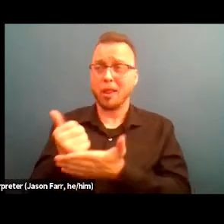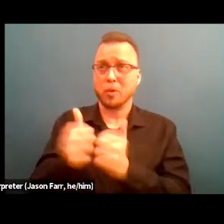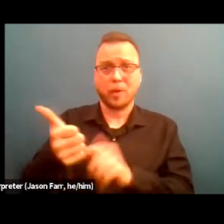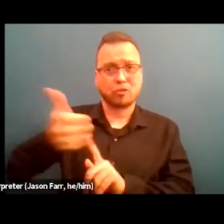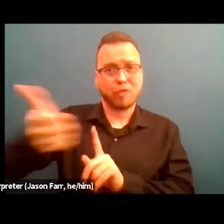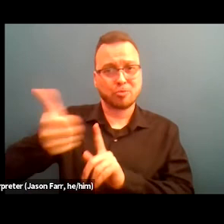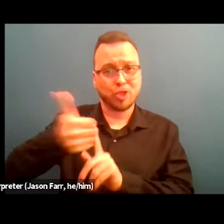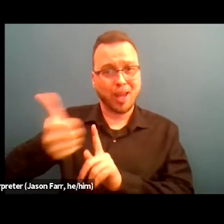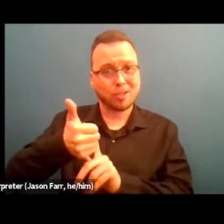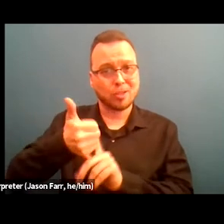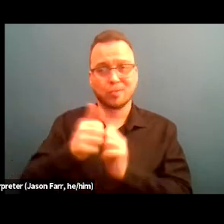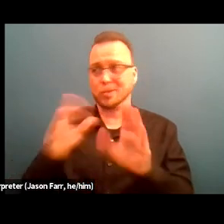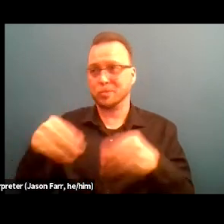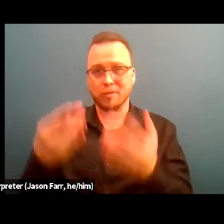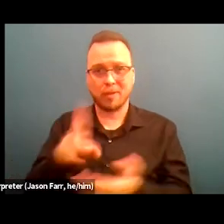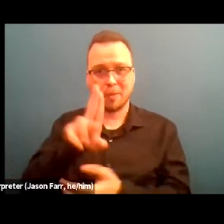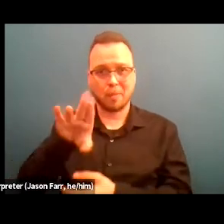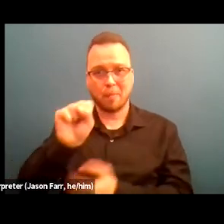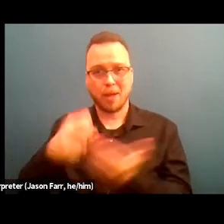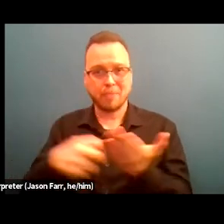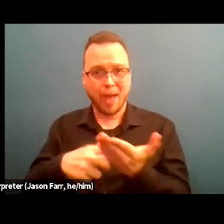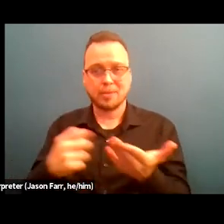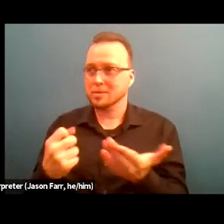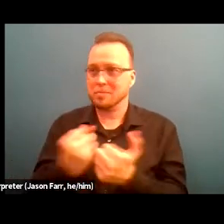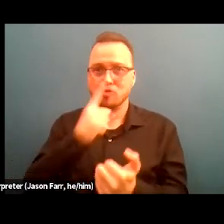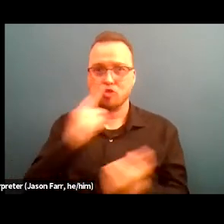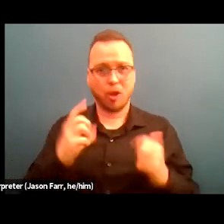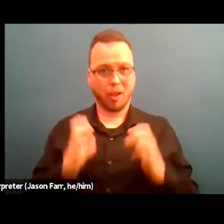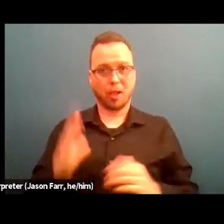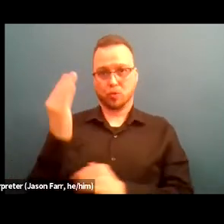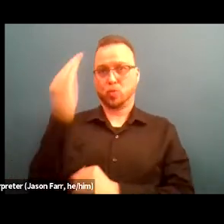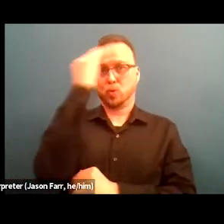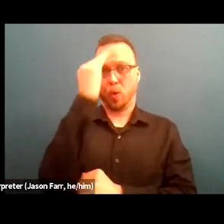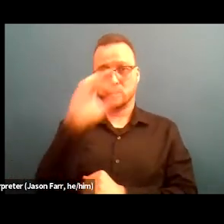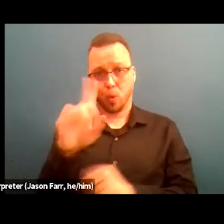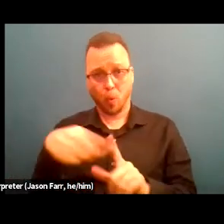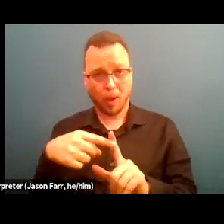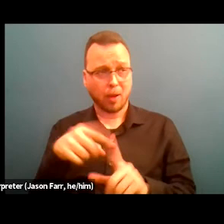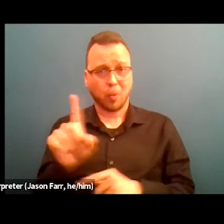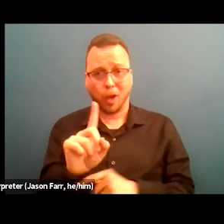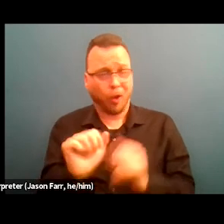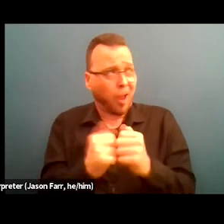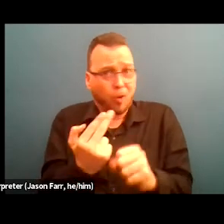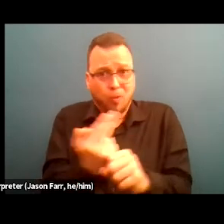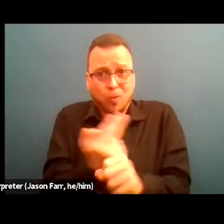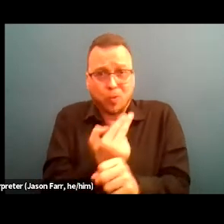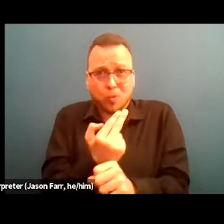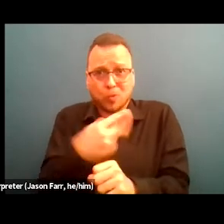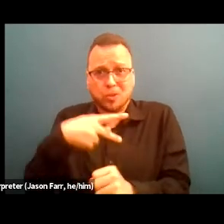with providing bus passes and making sure that the client knows when and where and how to utilize public transportation, things like that.